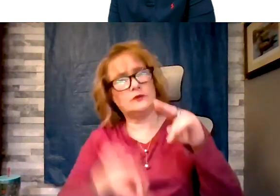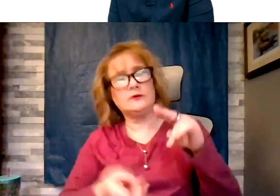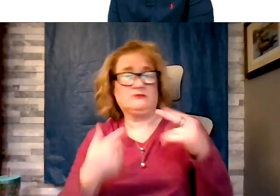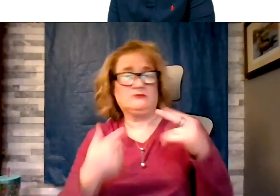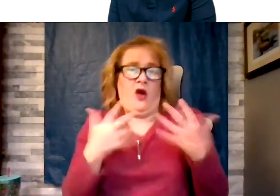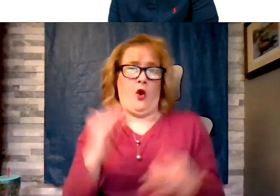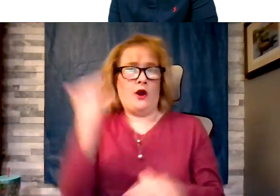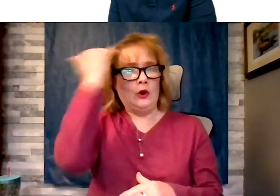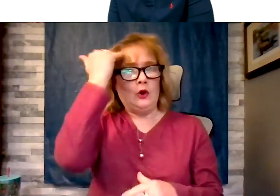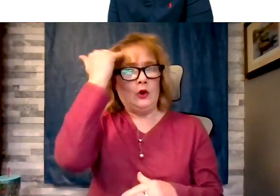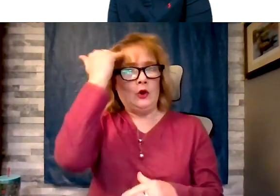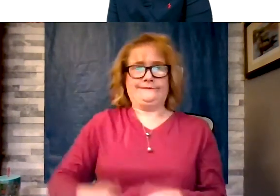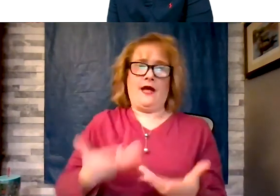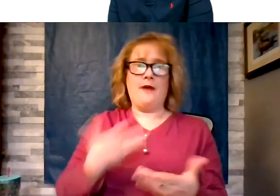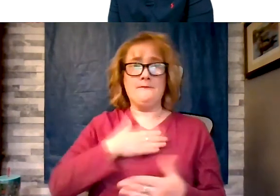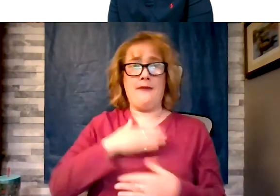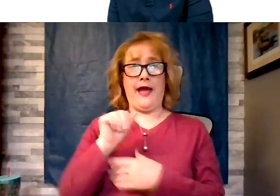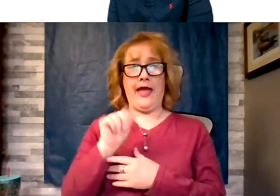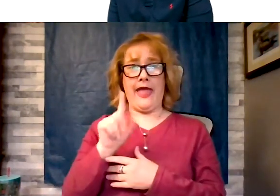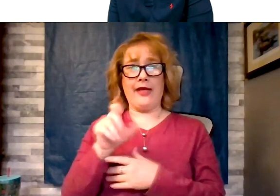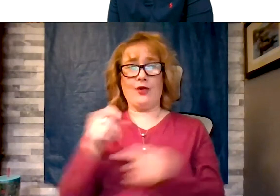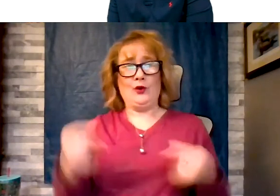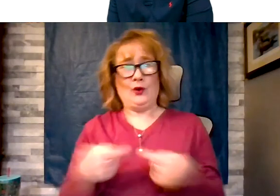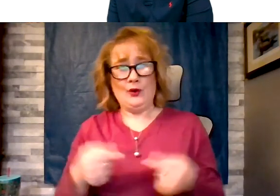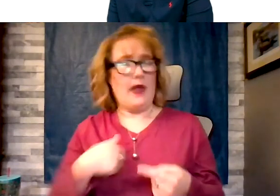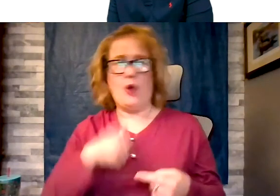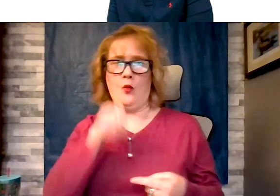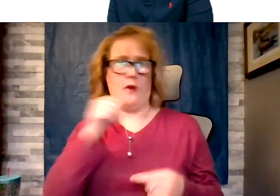wasn't exercising any more. What